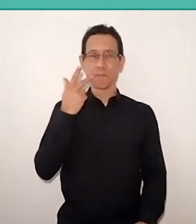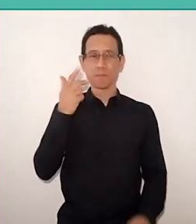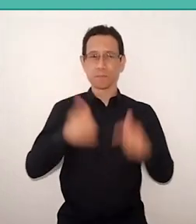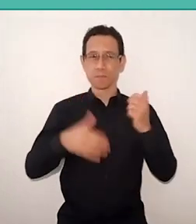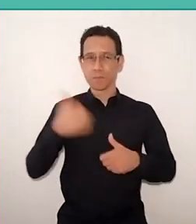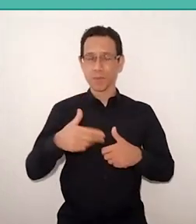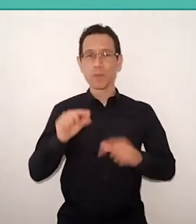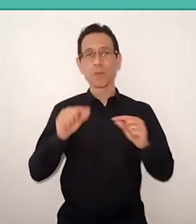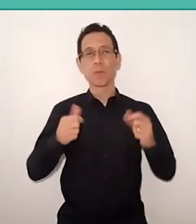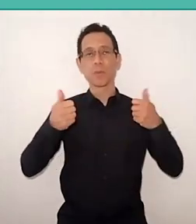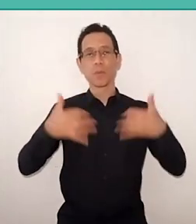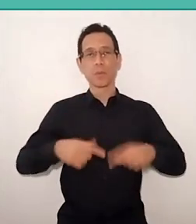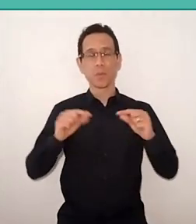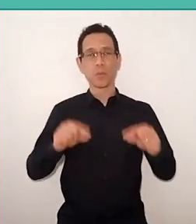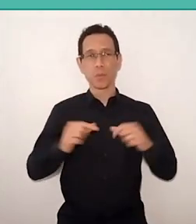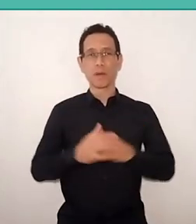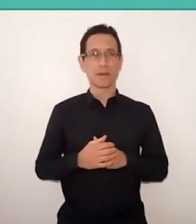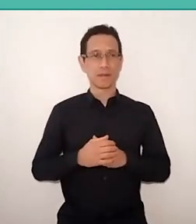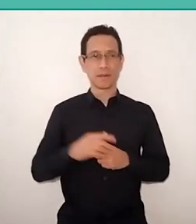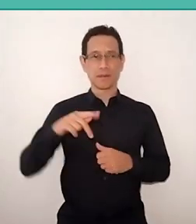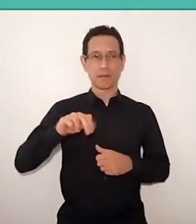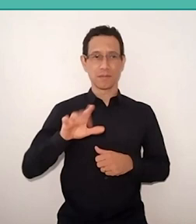and here we are talking by Paulo Freire, Present,